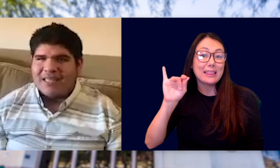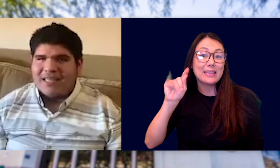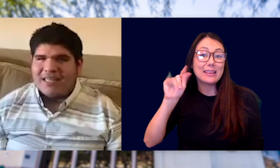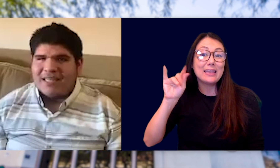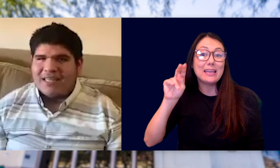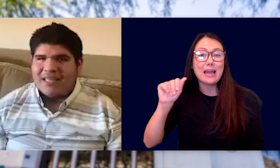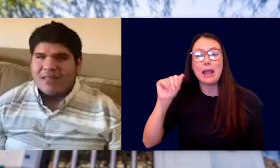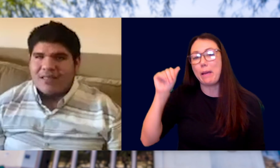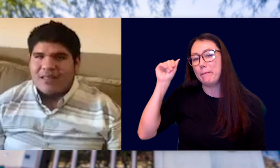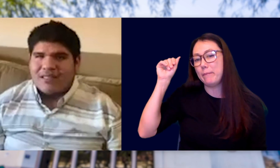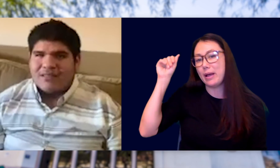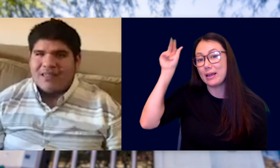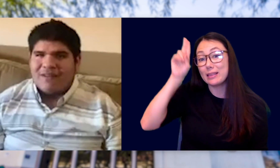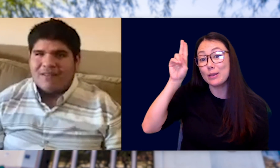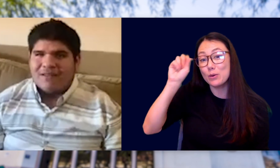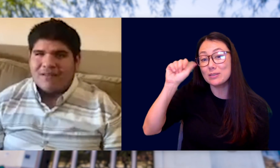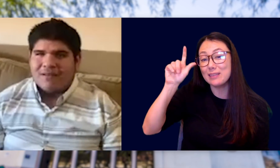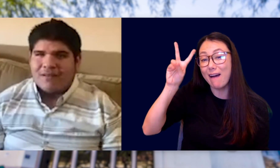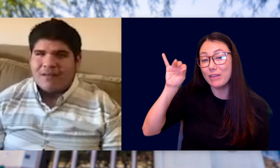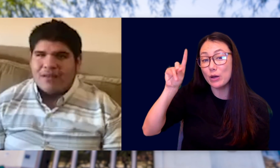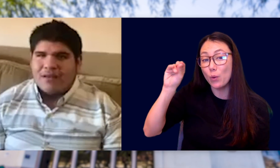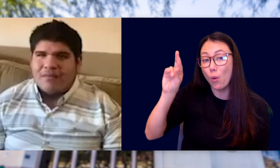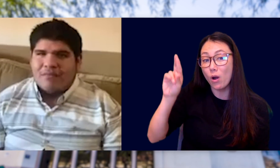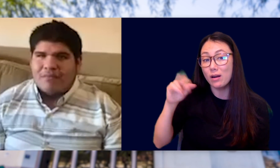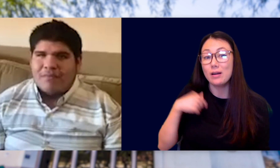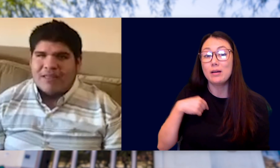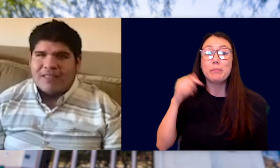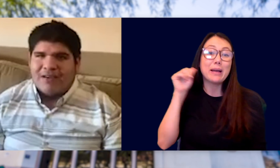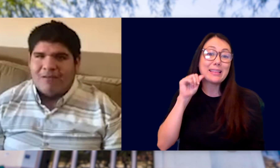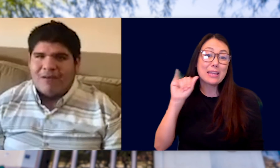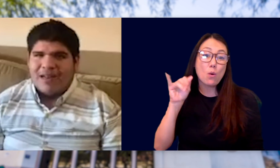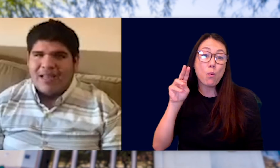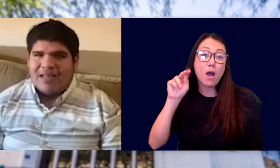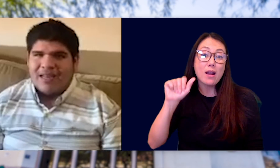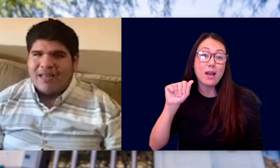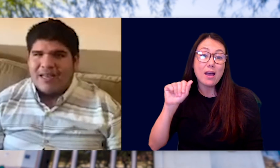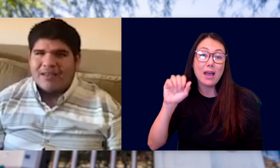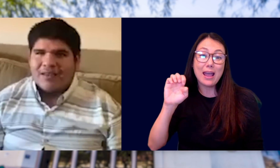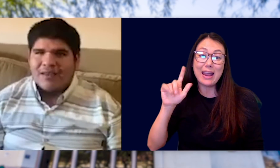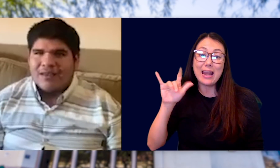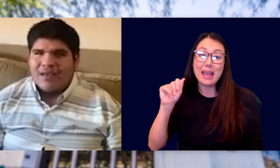AND MY TIO SALVADOR. MY TIA JUANA AND ELIA.